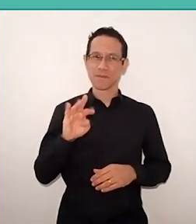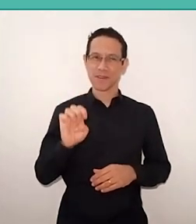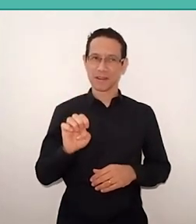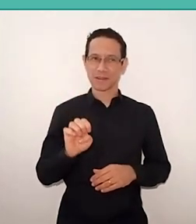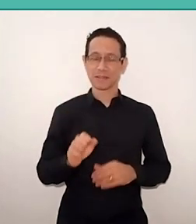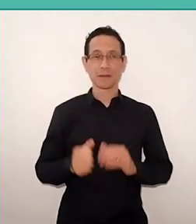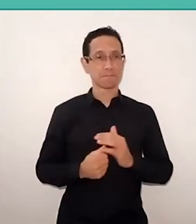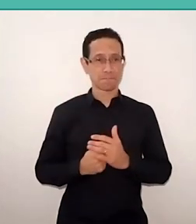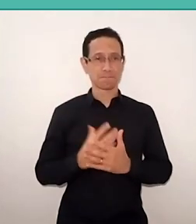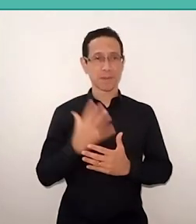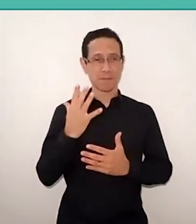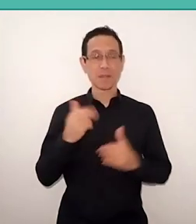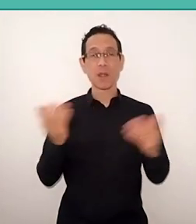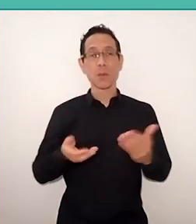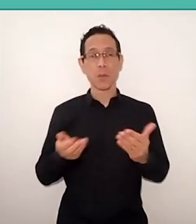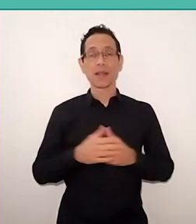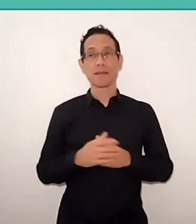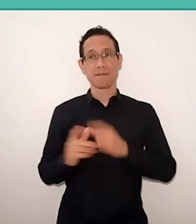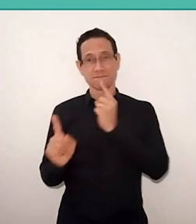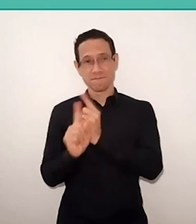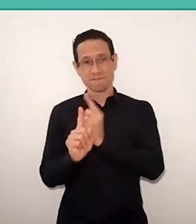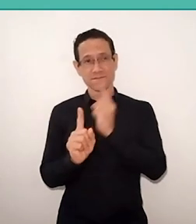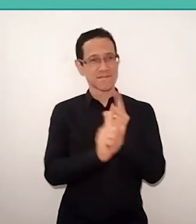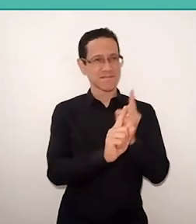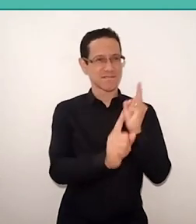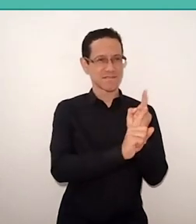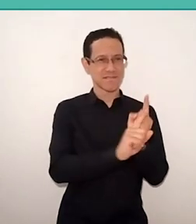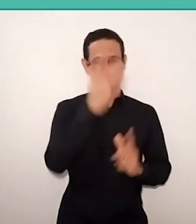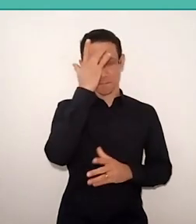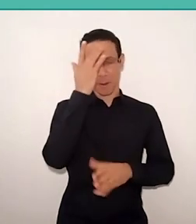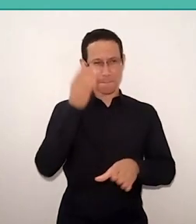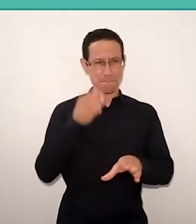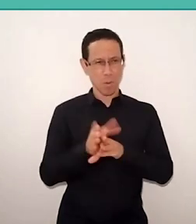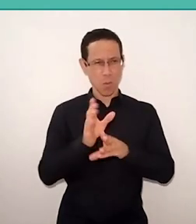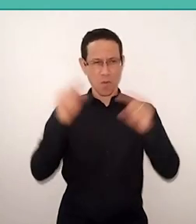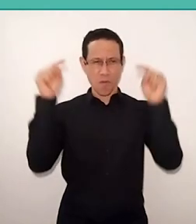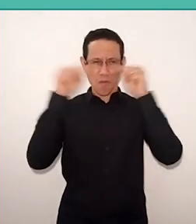Now, when I meet people who are very critical of Paulo Freire,